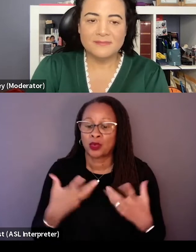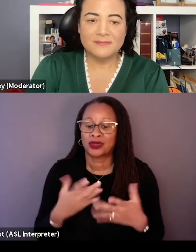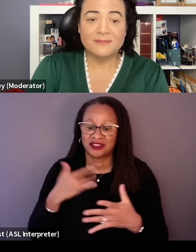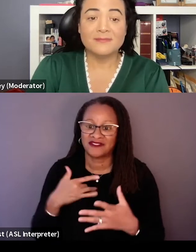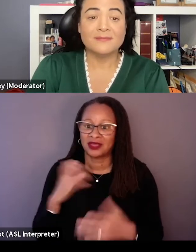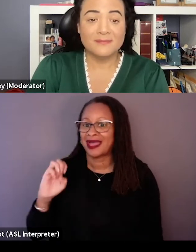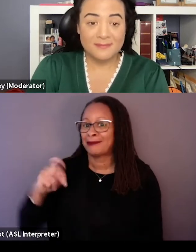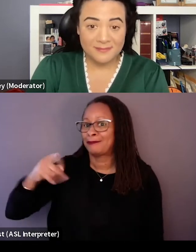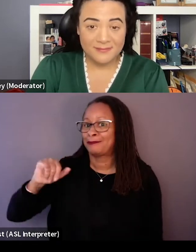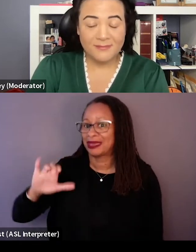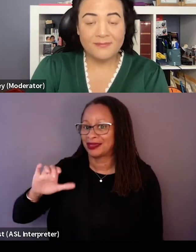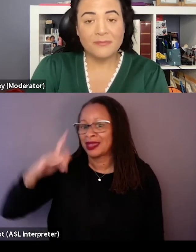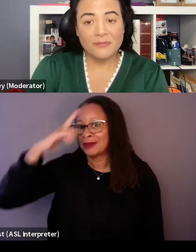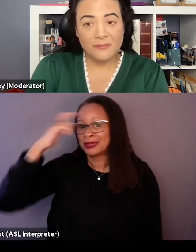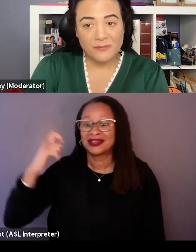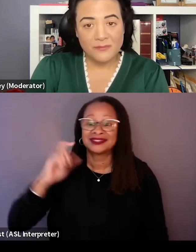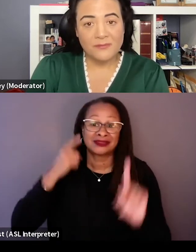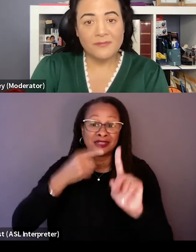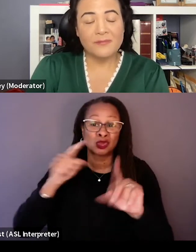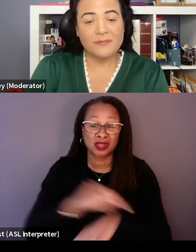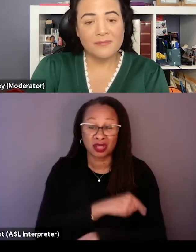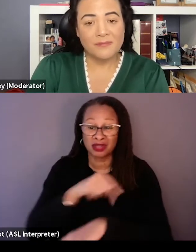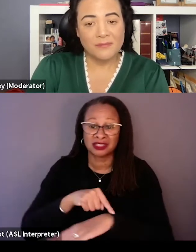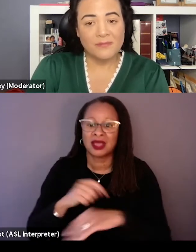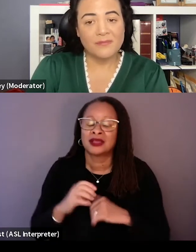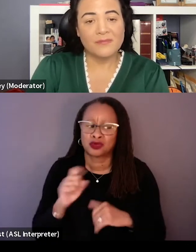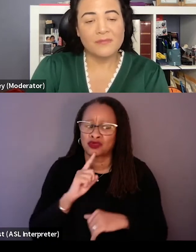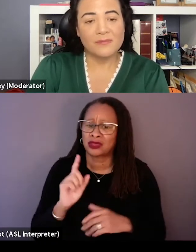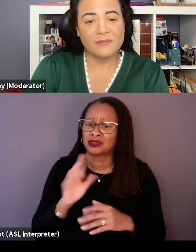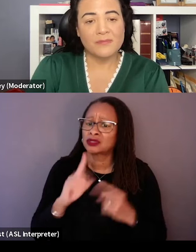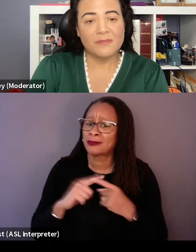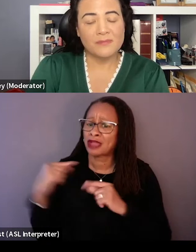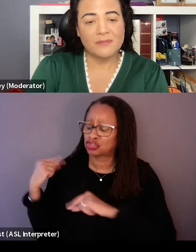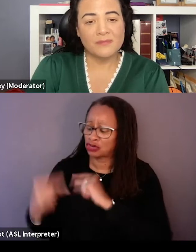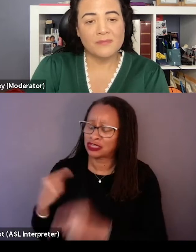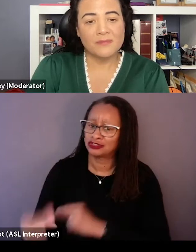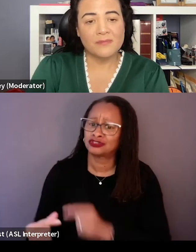because the mission was so long, so it was a lot about being intergenerational. So we have, there were people that passed away